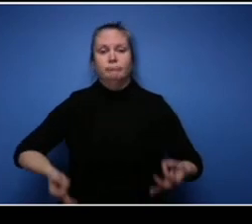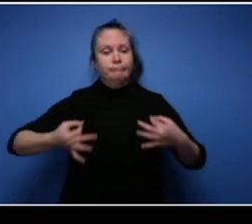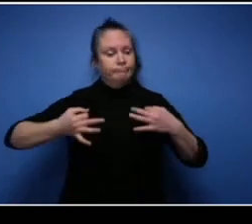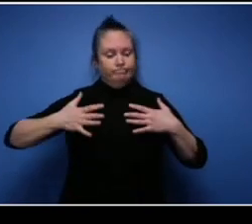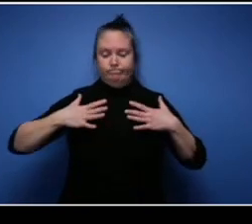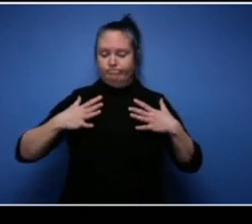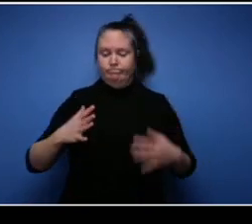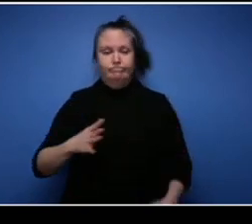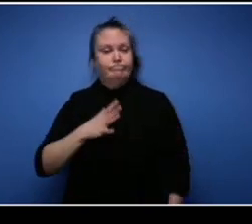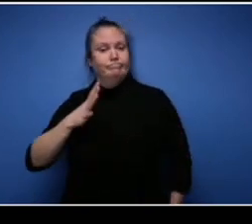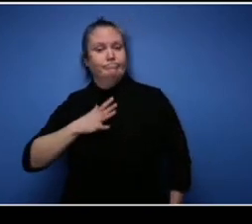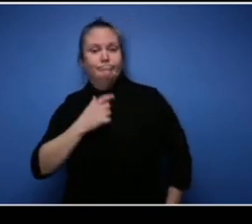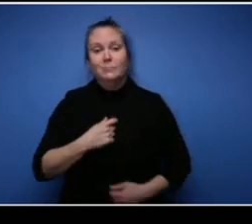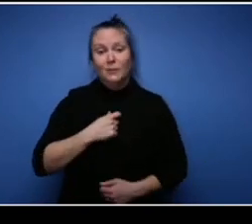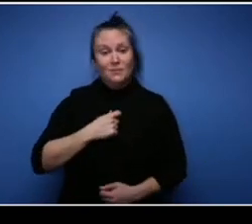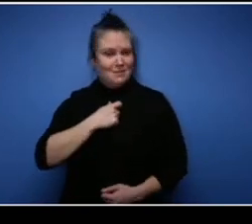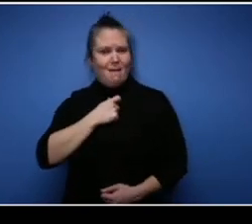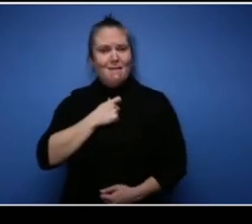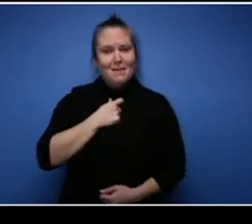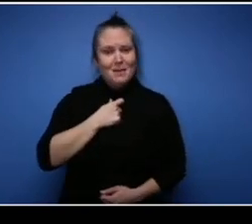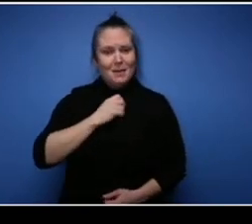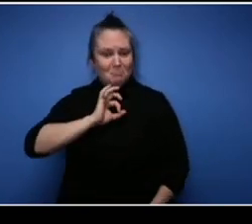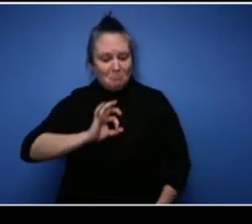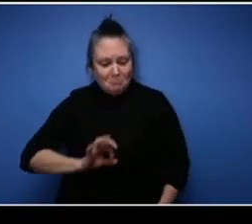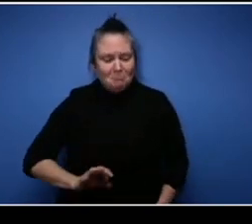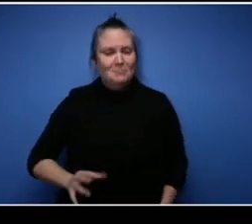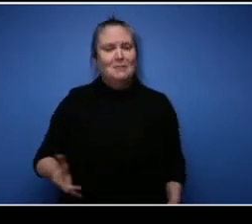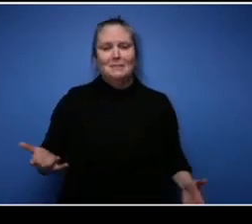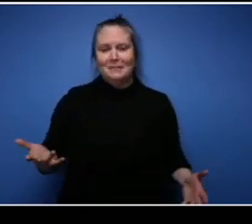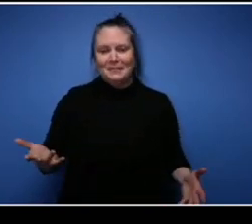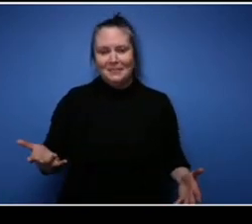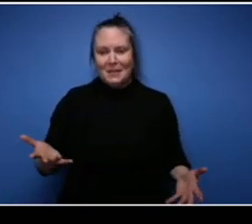I mean even though you're working from home you gotta feel like you're going to work you